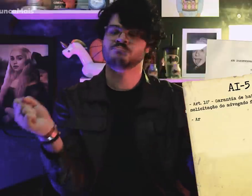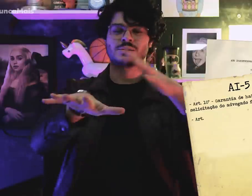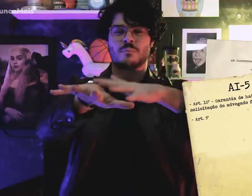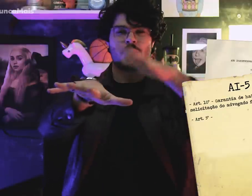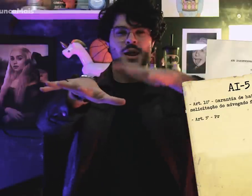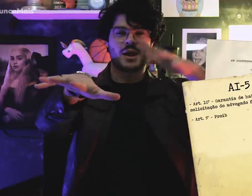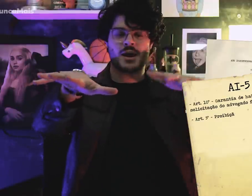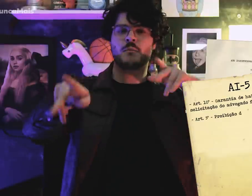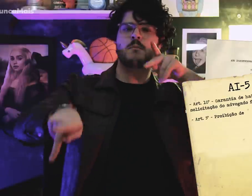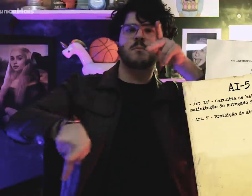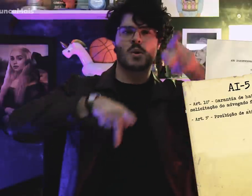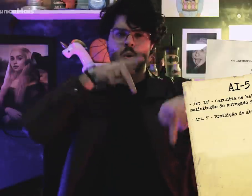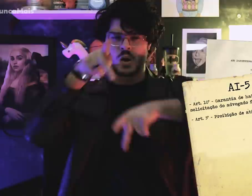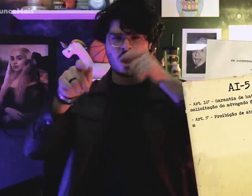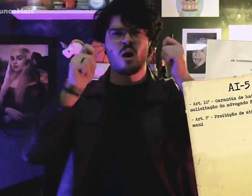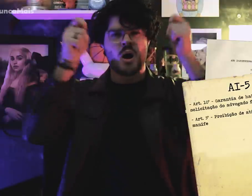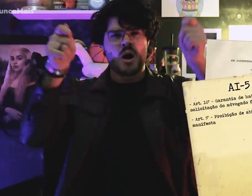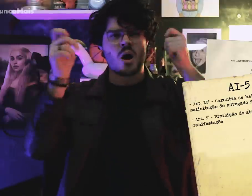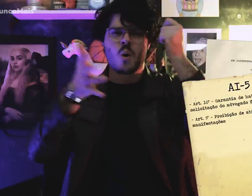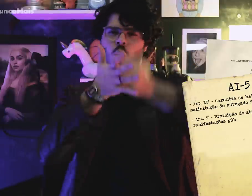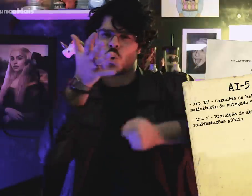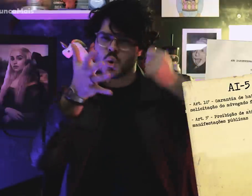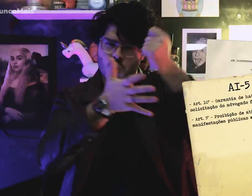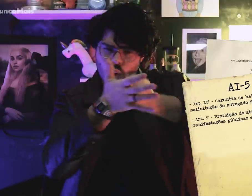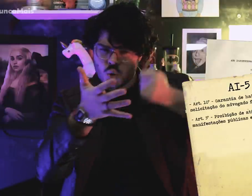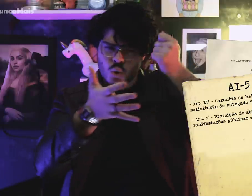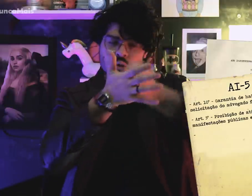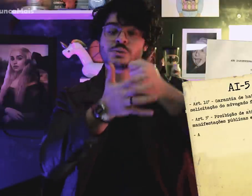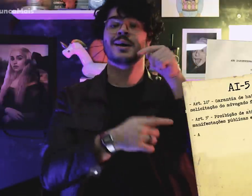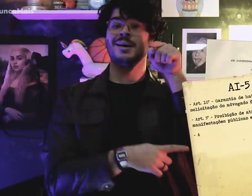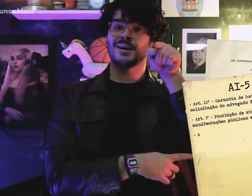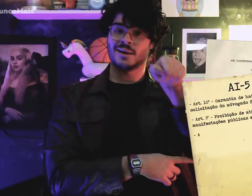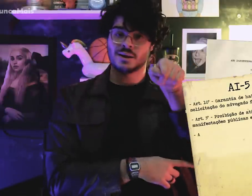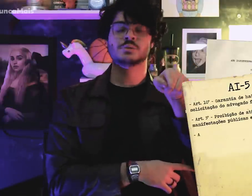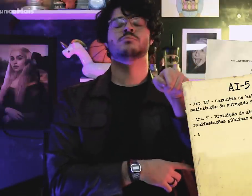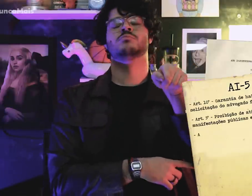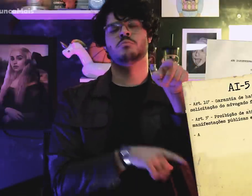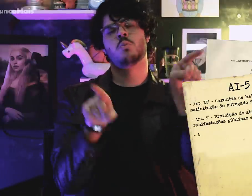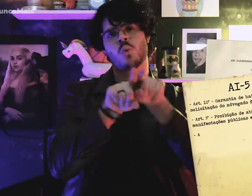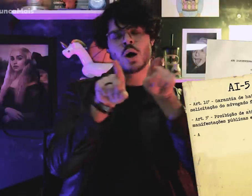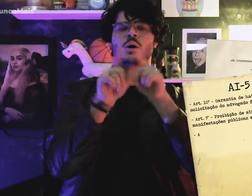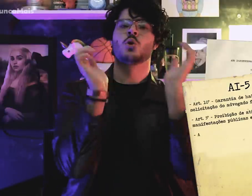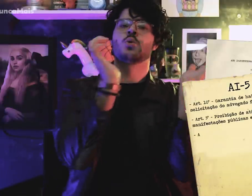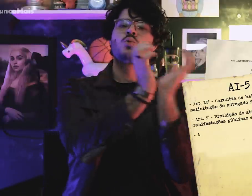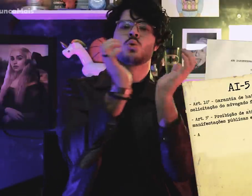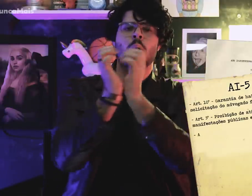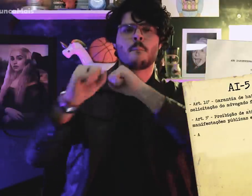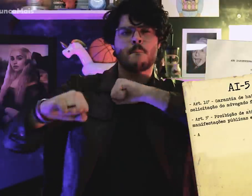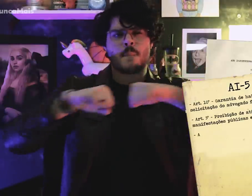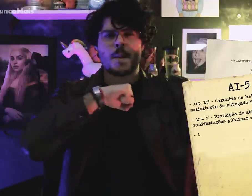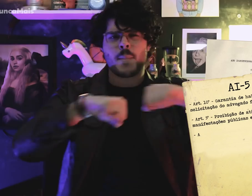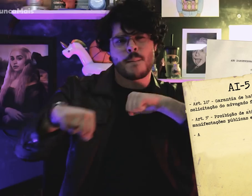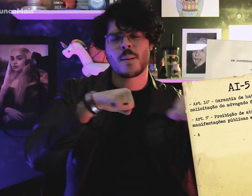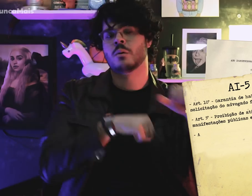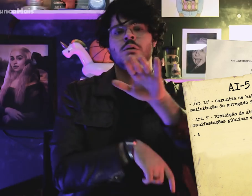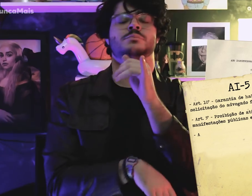Public demonstrations and social movements,